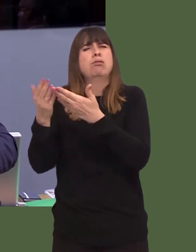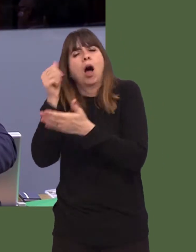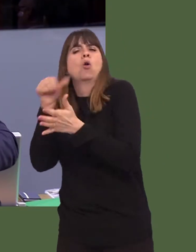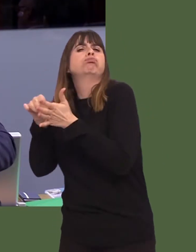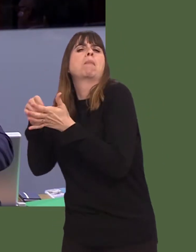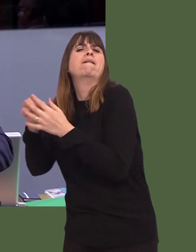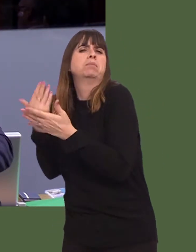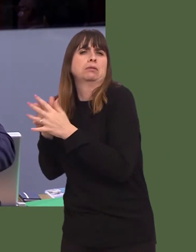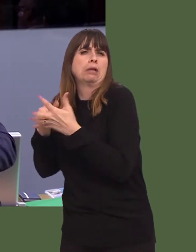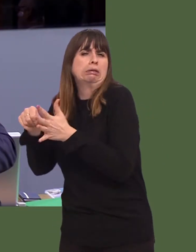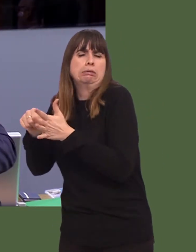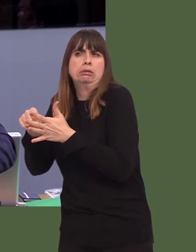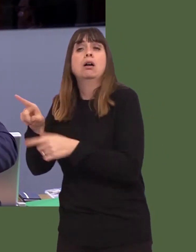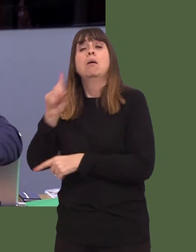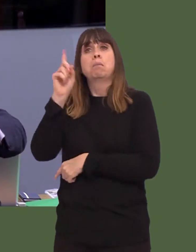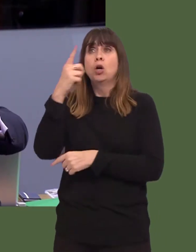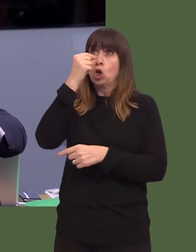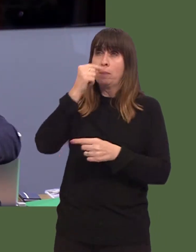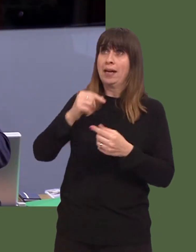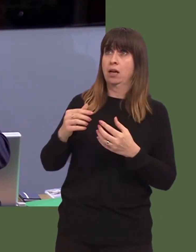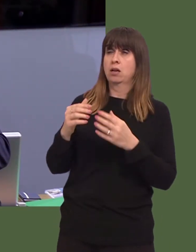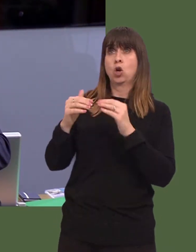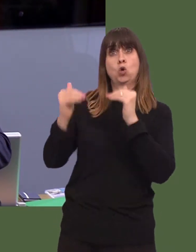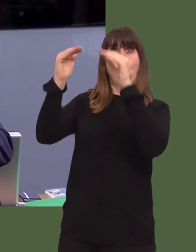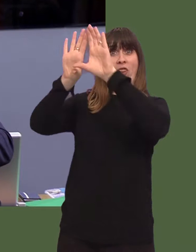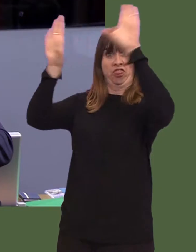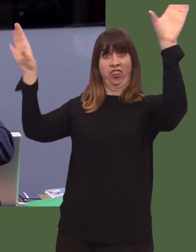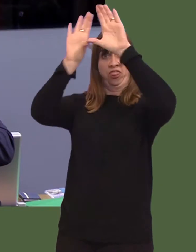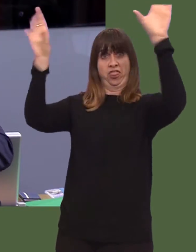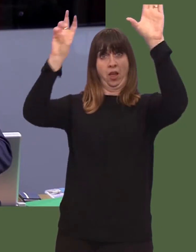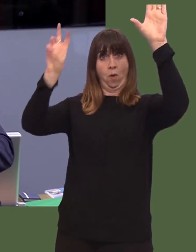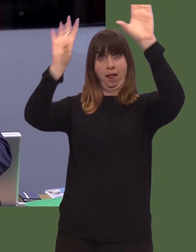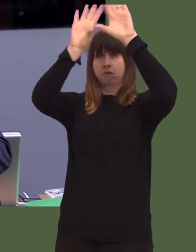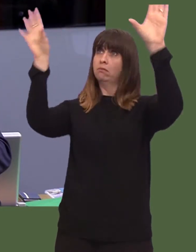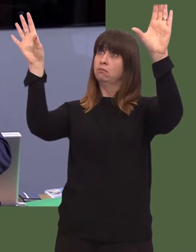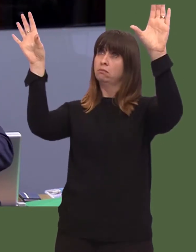greater synergy between the Northern Powerhouse and north Wales to create a better driver